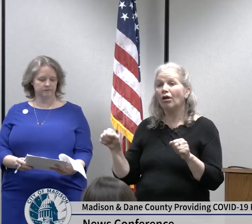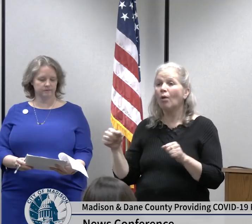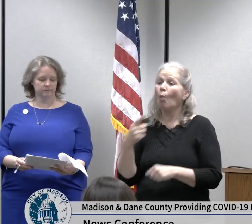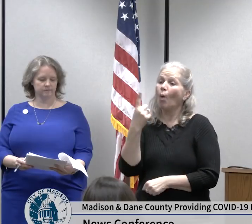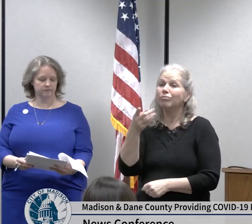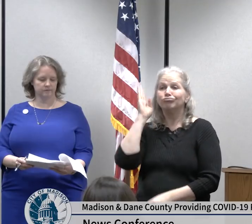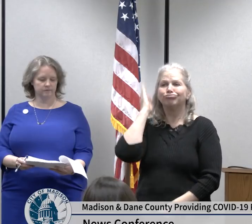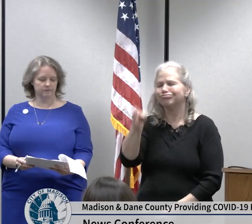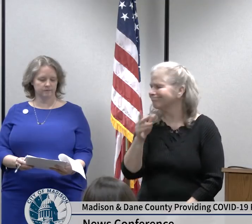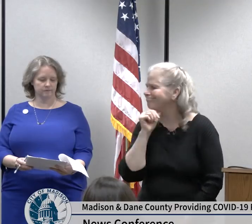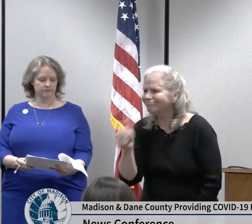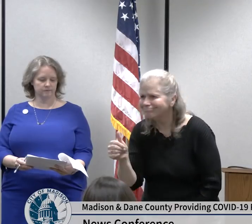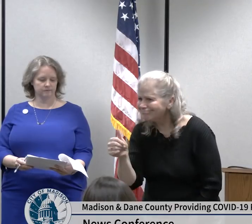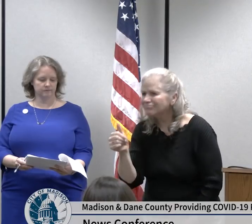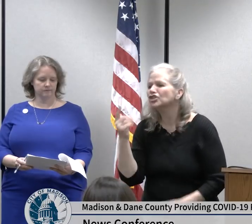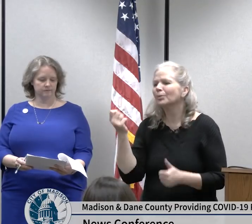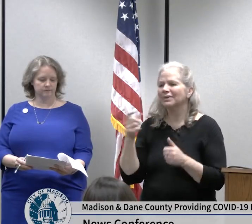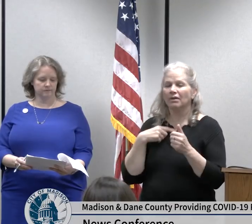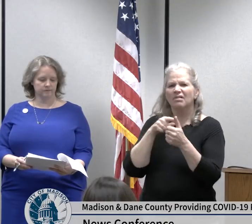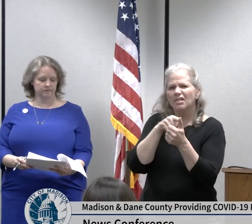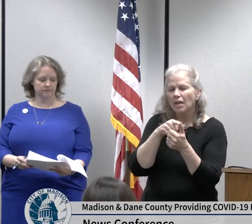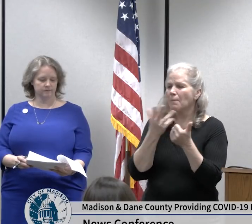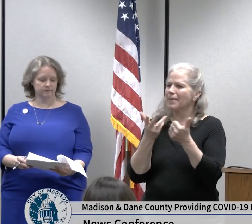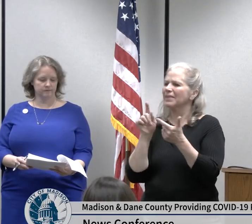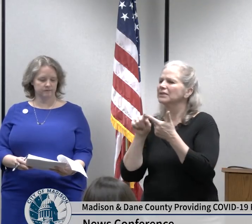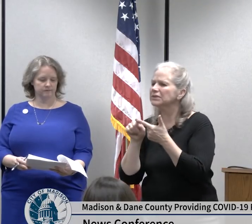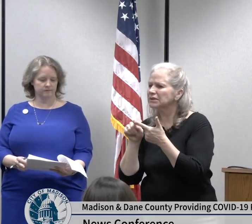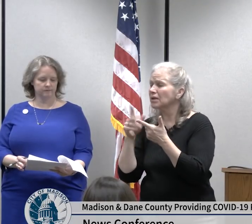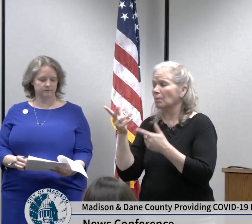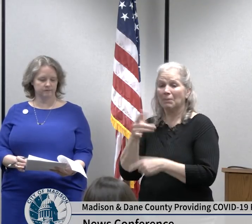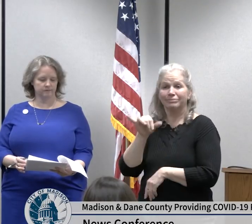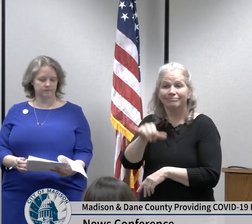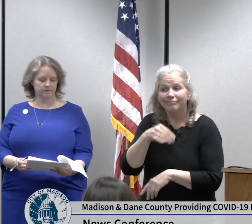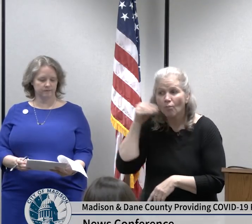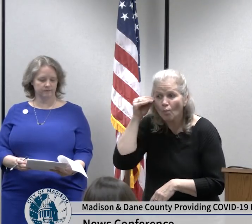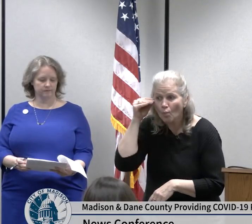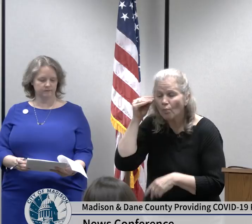to work from home we're also actively engaged with our community partners such